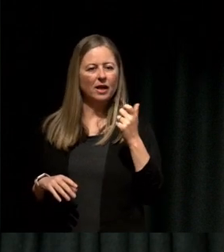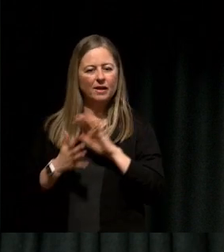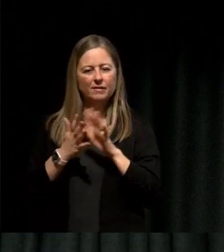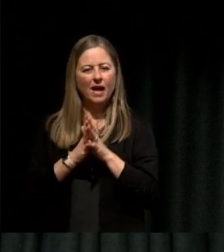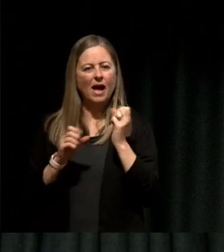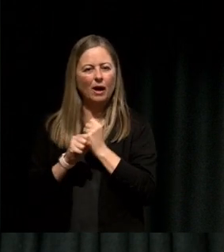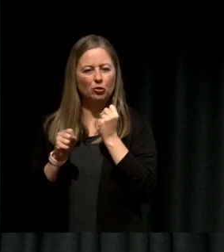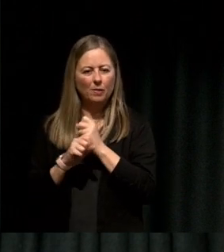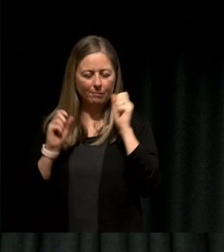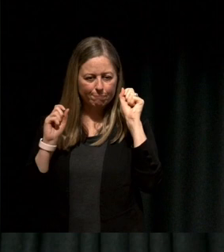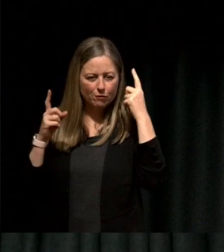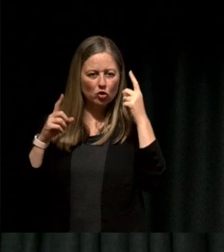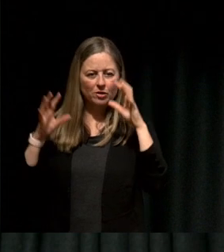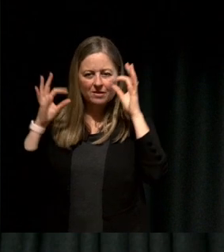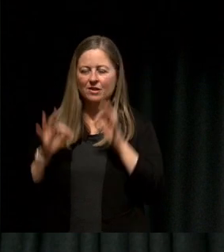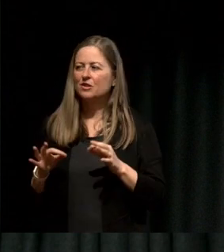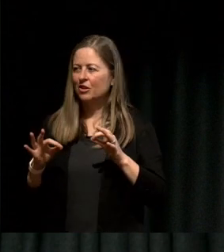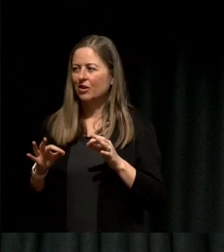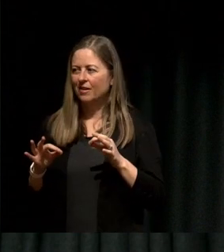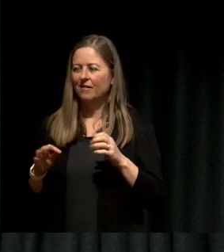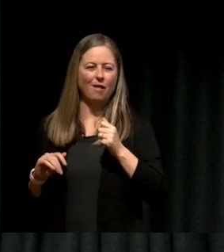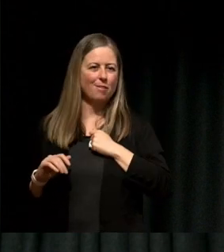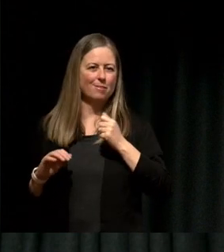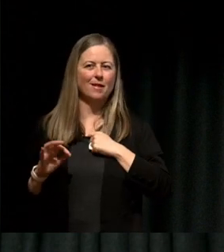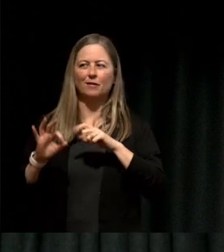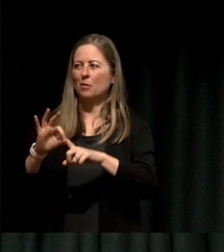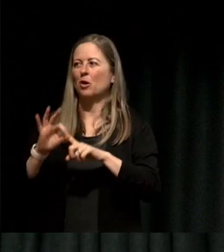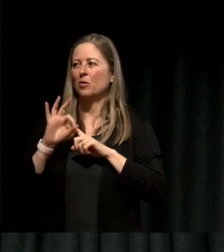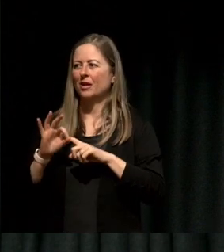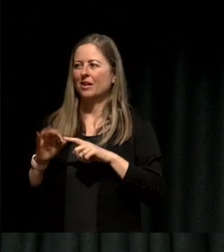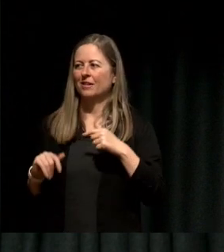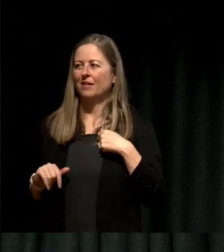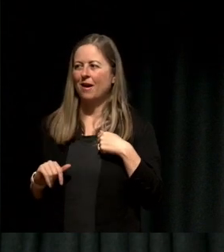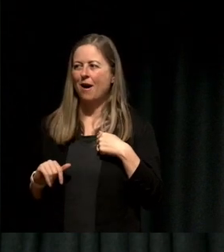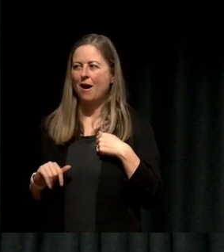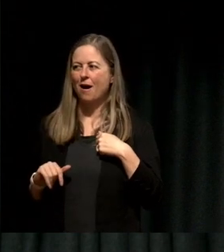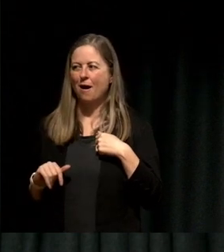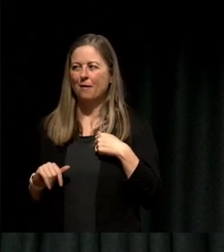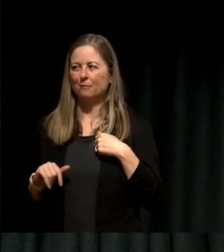That was my main question because I'm very bad at making conscious decisions.